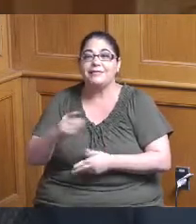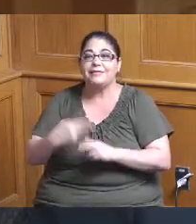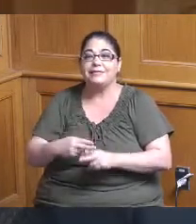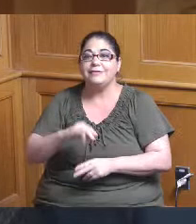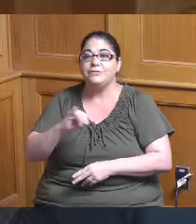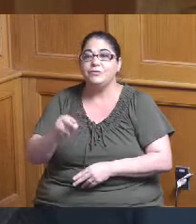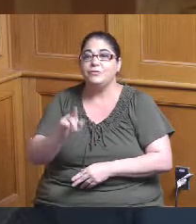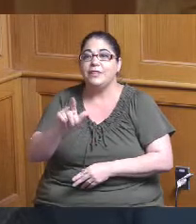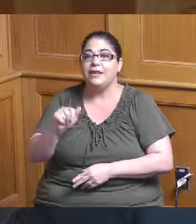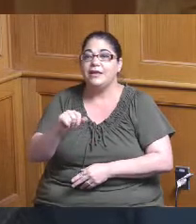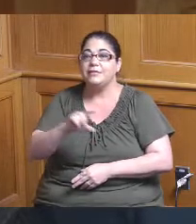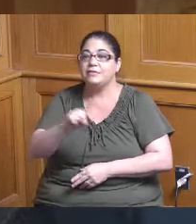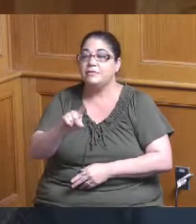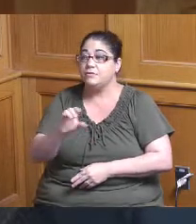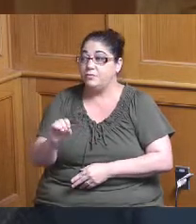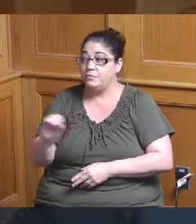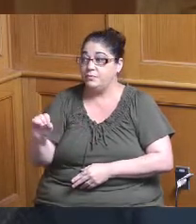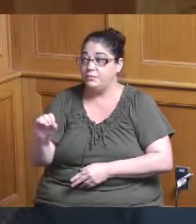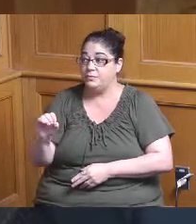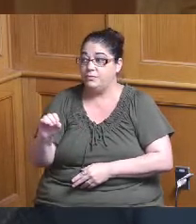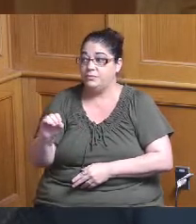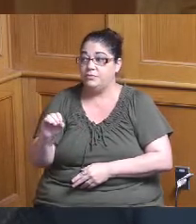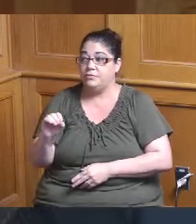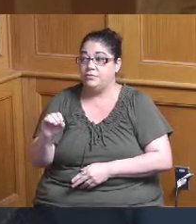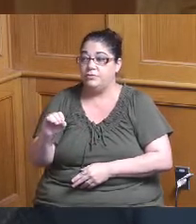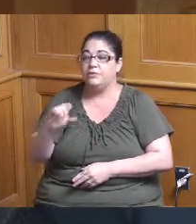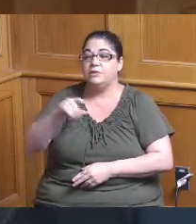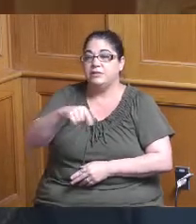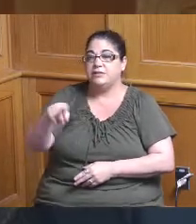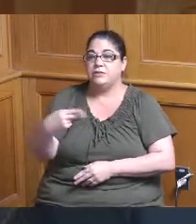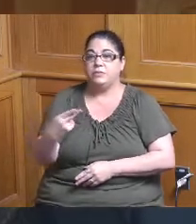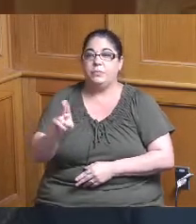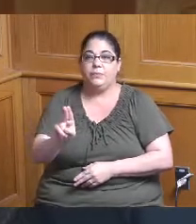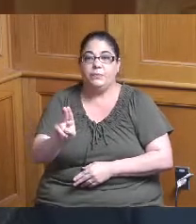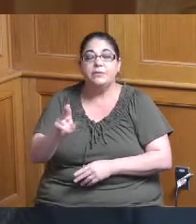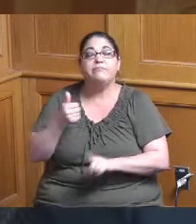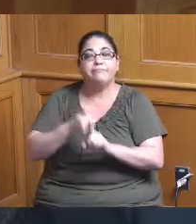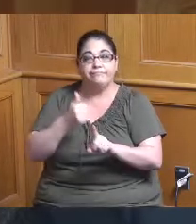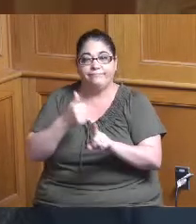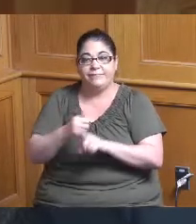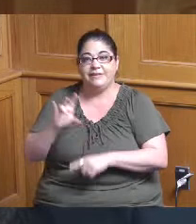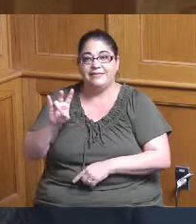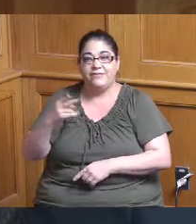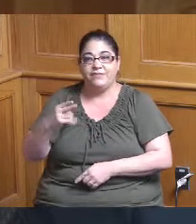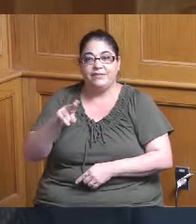zhu she was recommended by the Chinese Chamber of Commerce and she's a seven hill student so